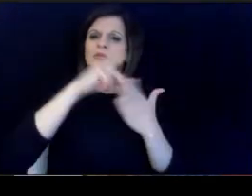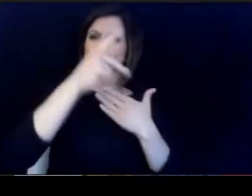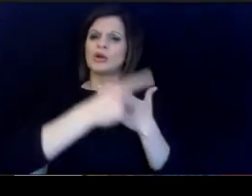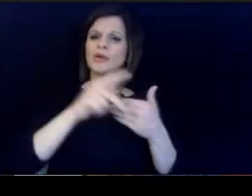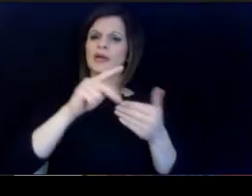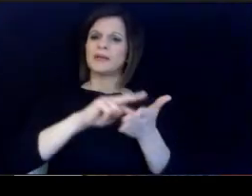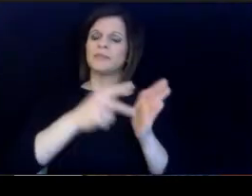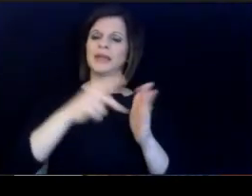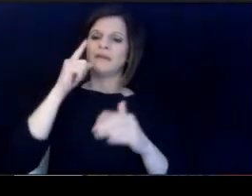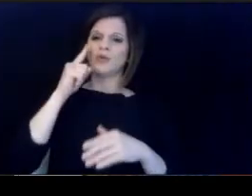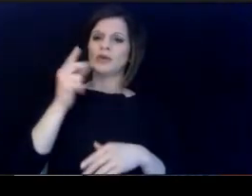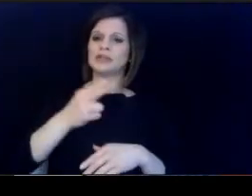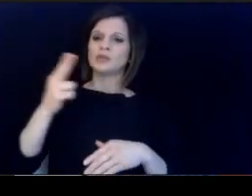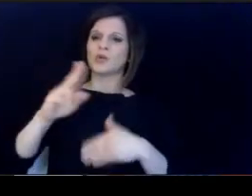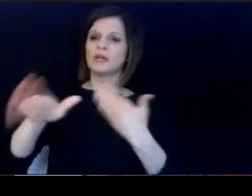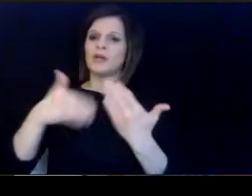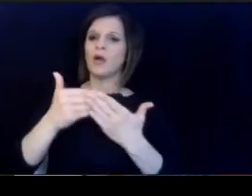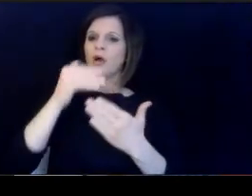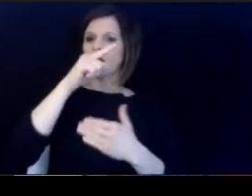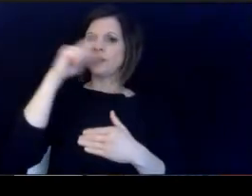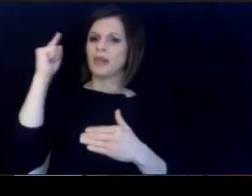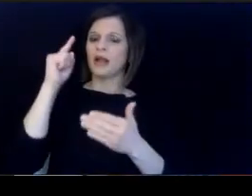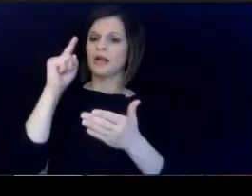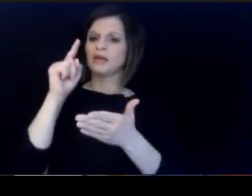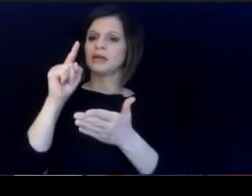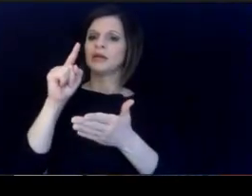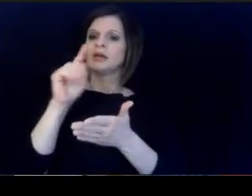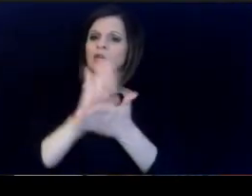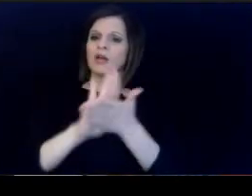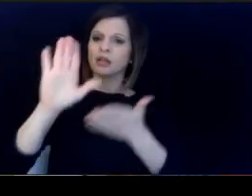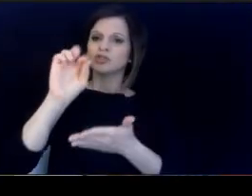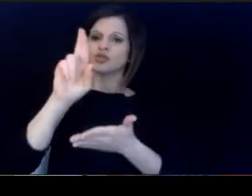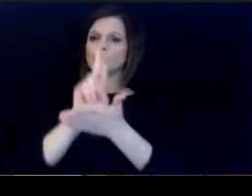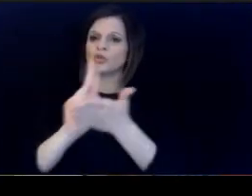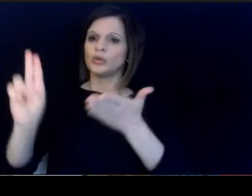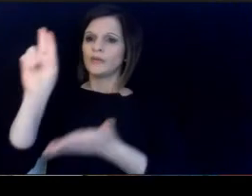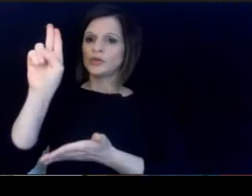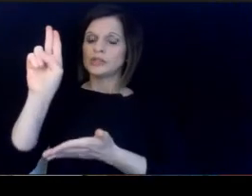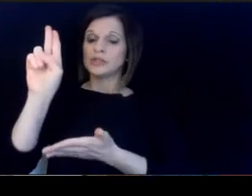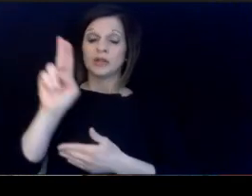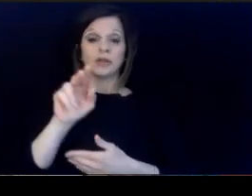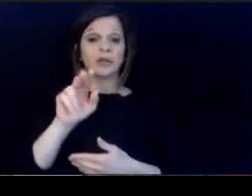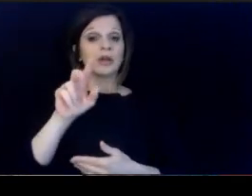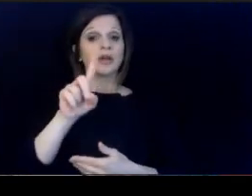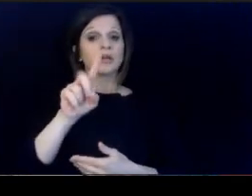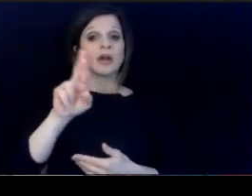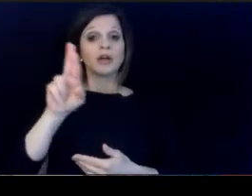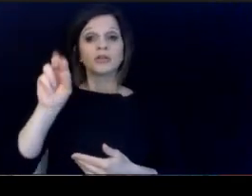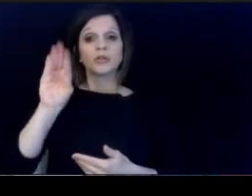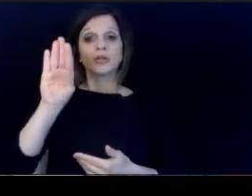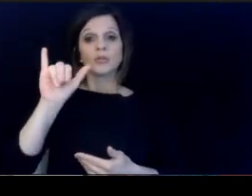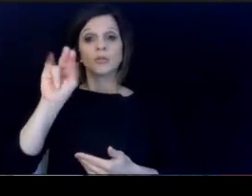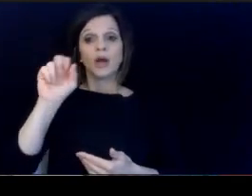and universities? There, Doctor Thompson or. Doctor Porter Robinson if you are. able to.